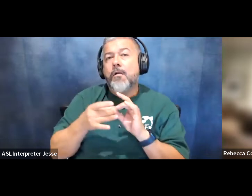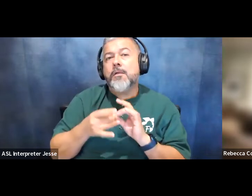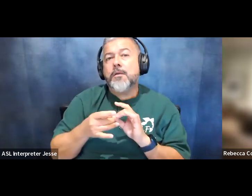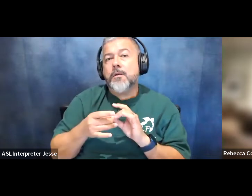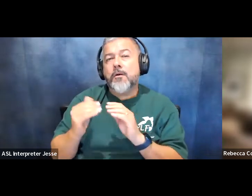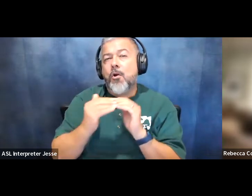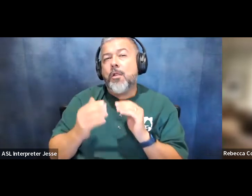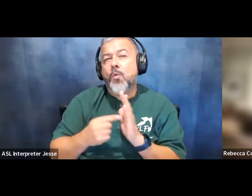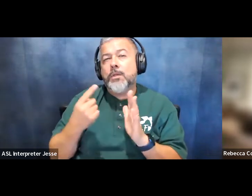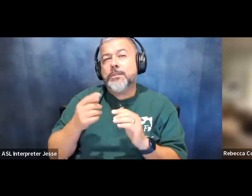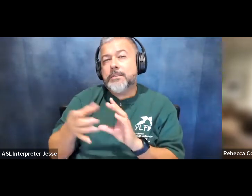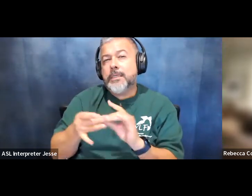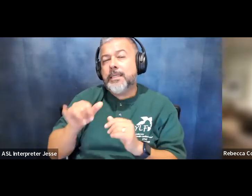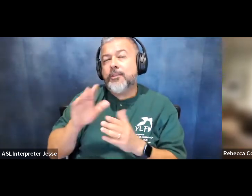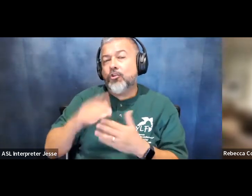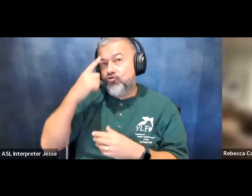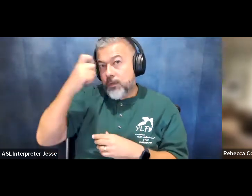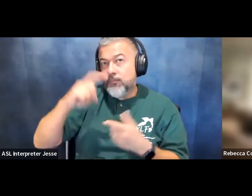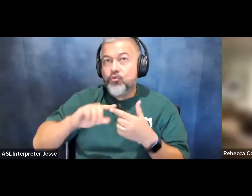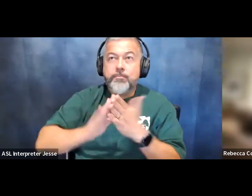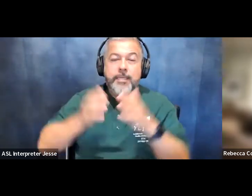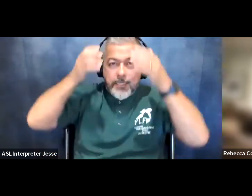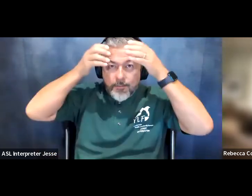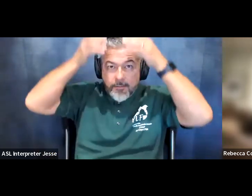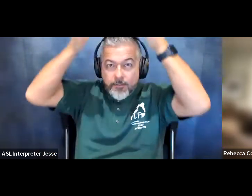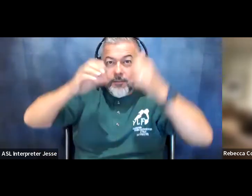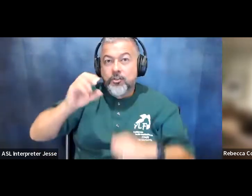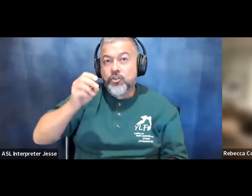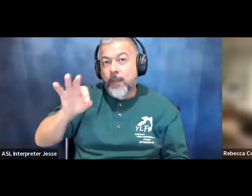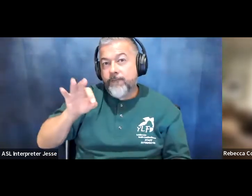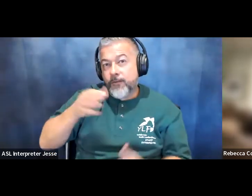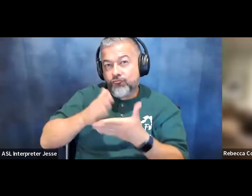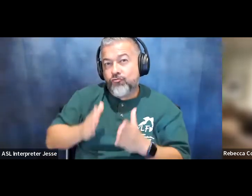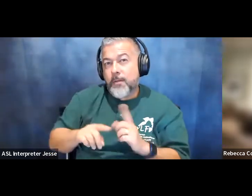in life was being a chef and they felt conflicted because they felt like they needed to be doing